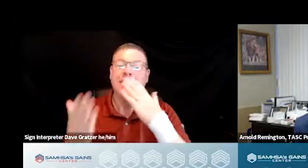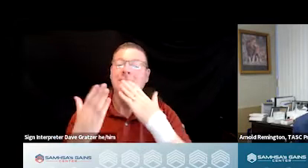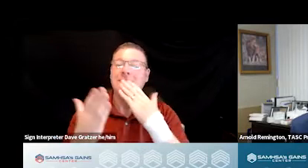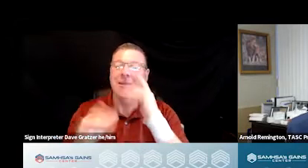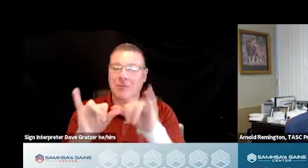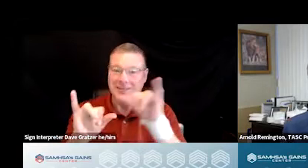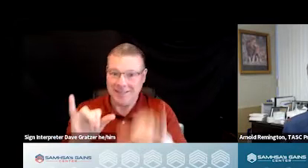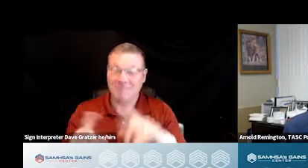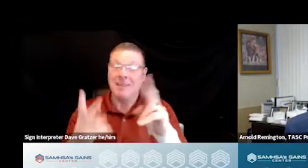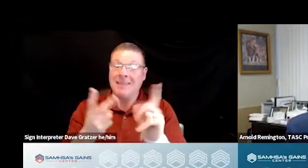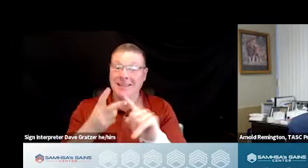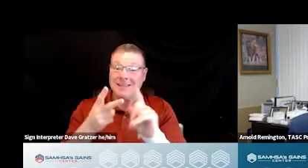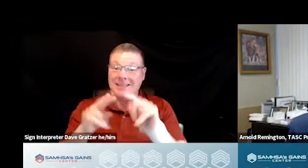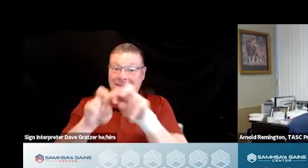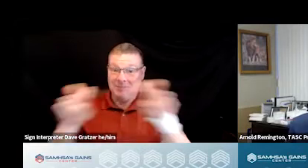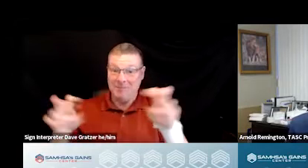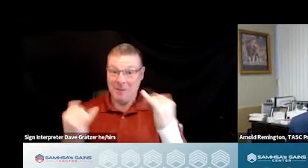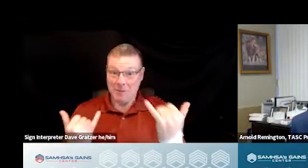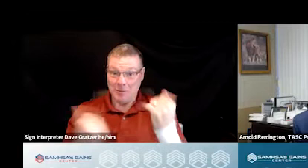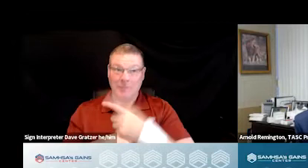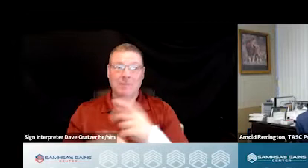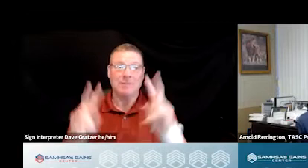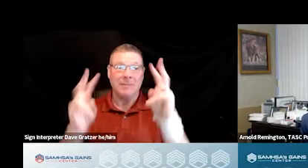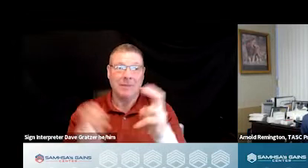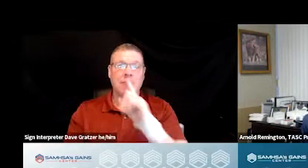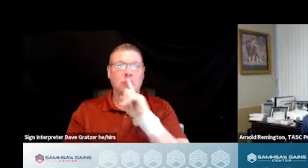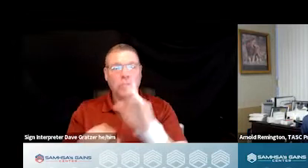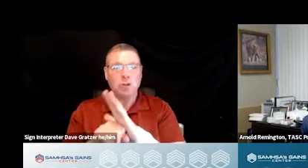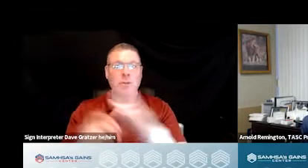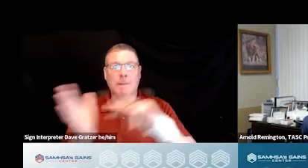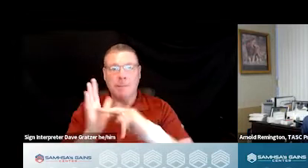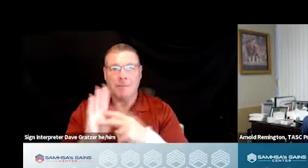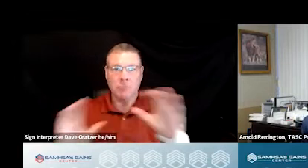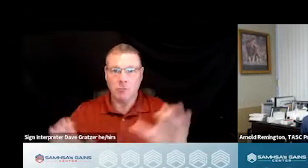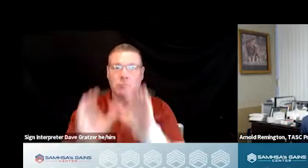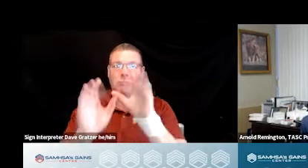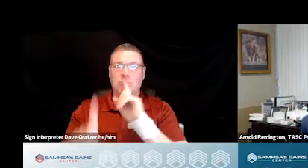Our second panel this afternoon is titled "Ensuring Meaningful Crisis Response: